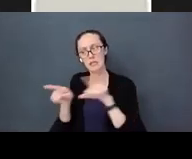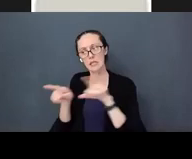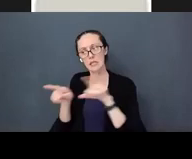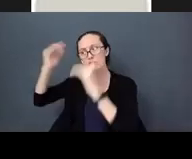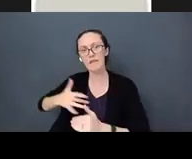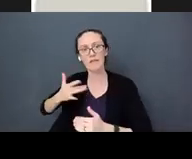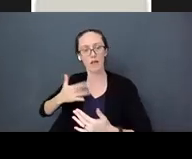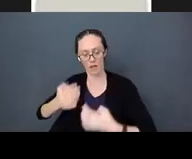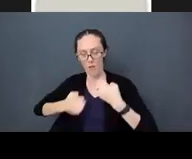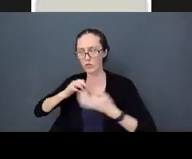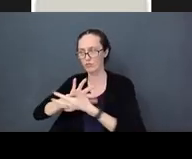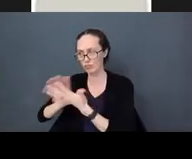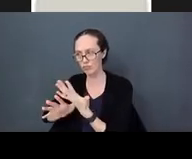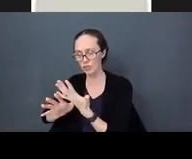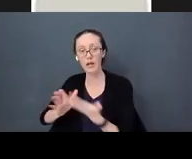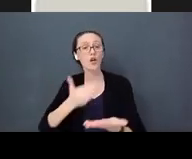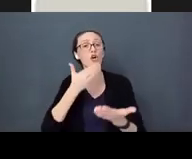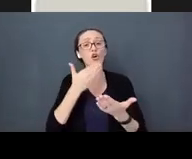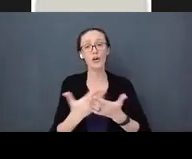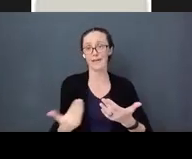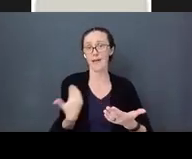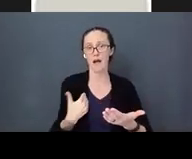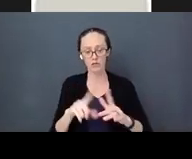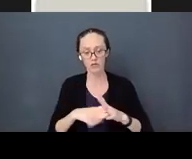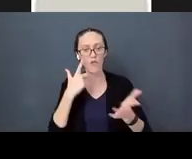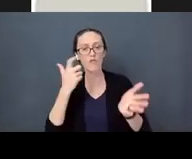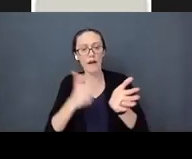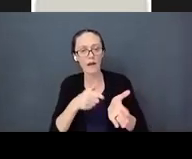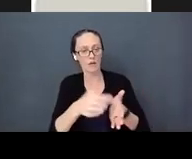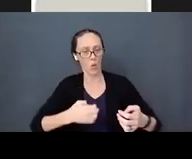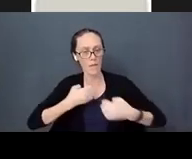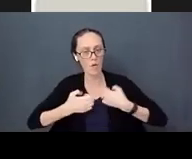recognizing what those emotions are so that the baby understands what they are feeling.